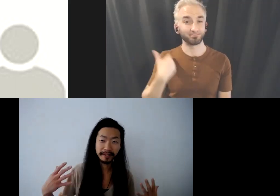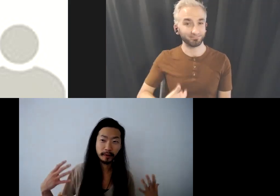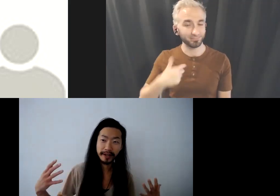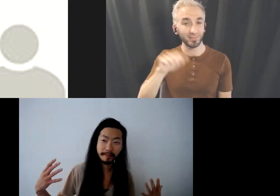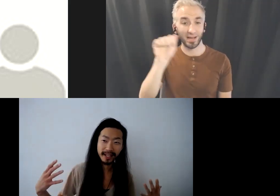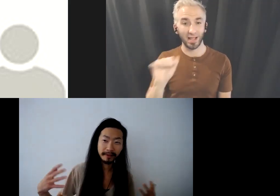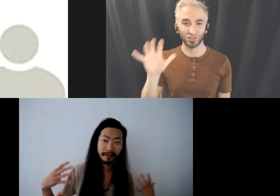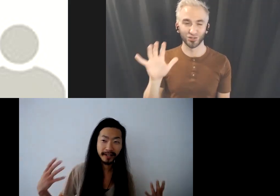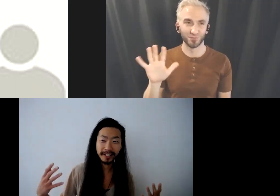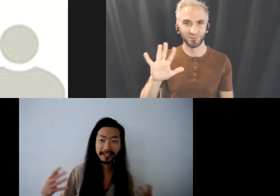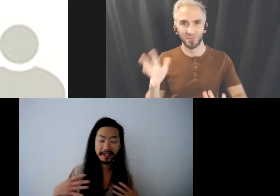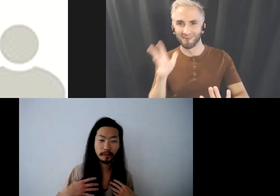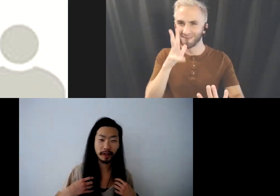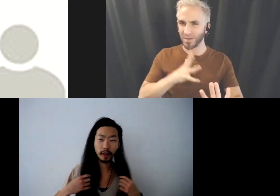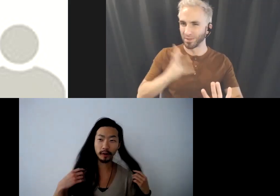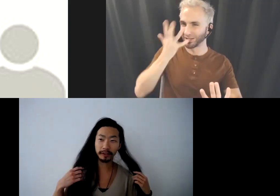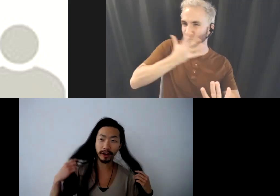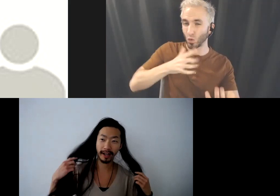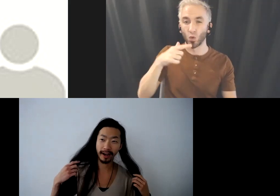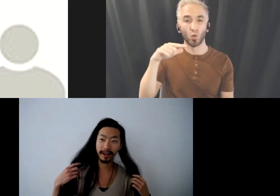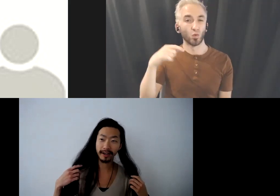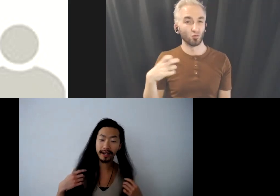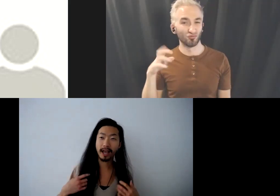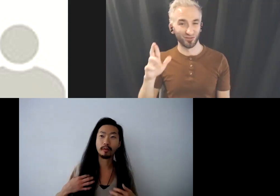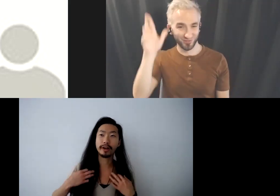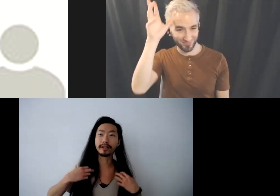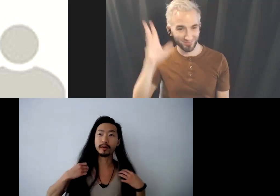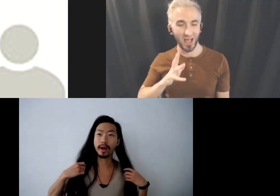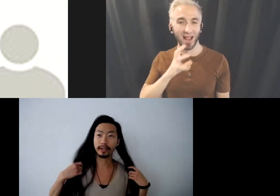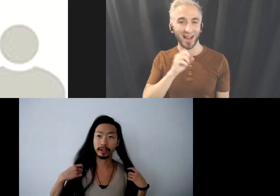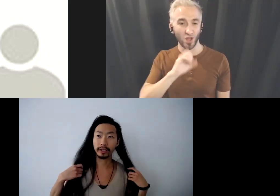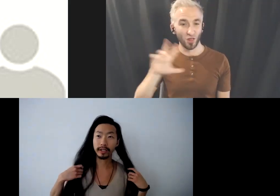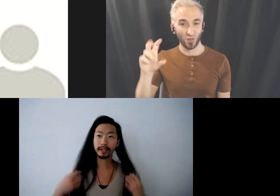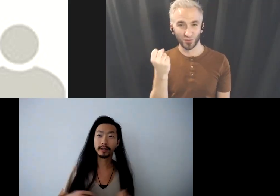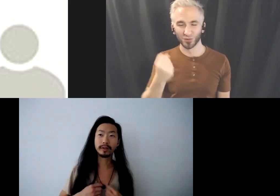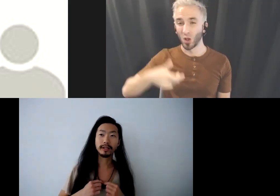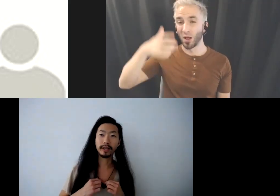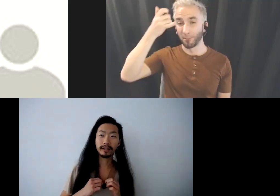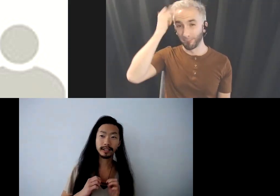queer man in my 30s, with long dark hair. I'm wearing a white t-shirt with a necklace